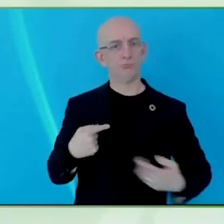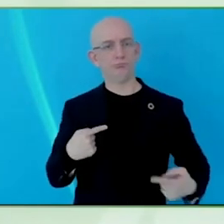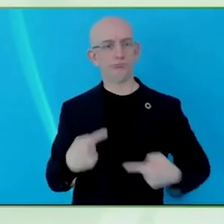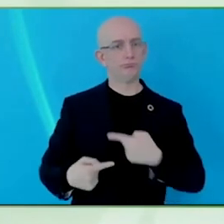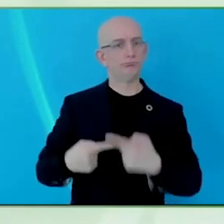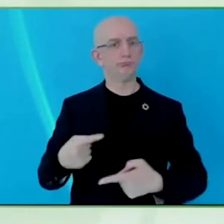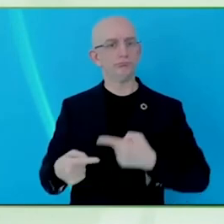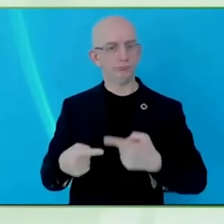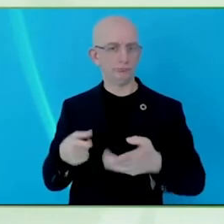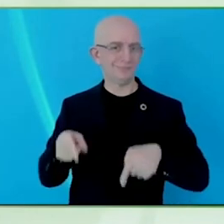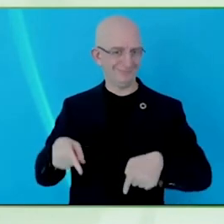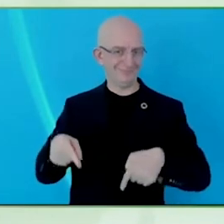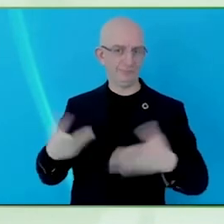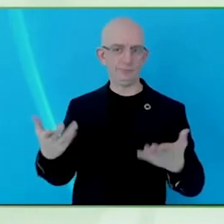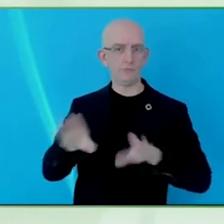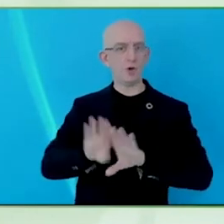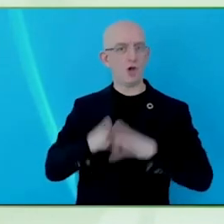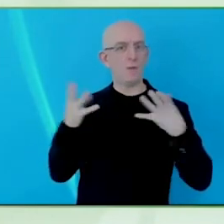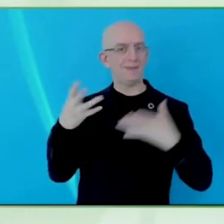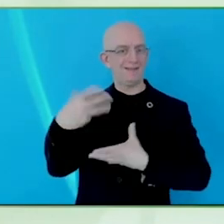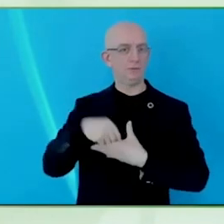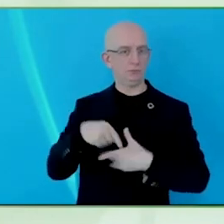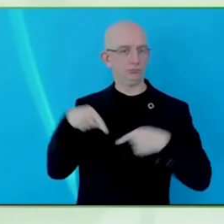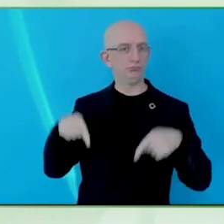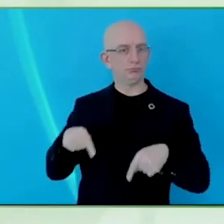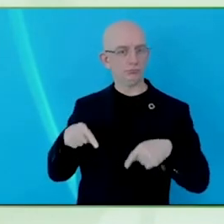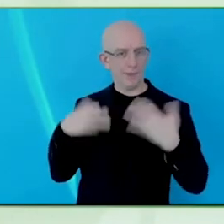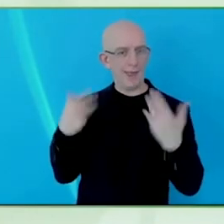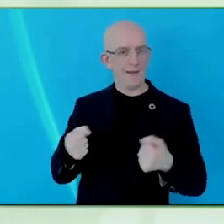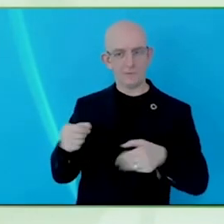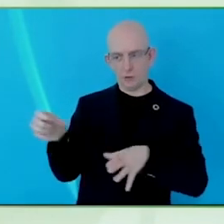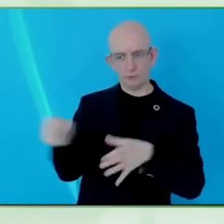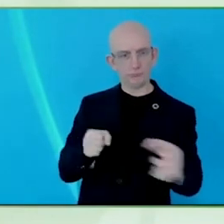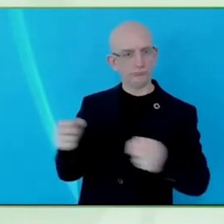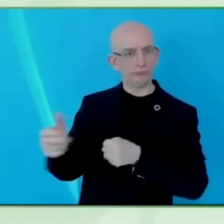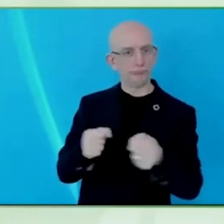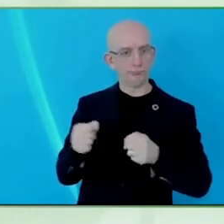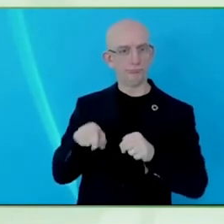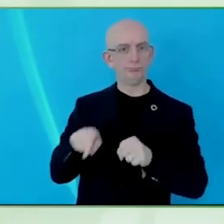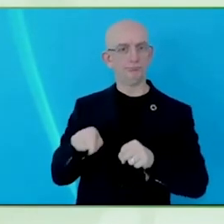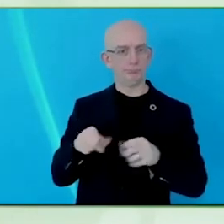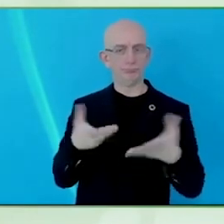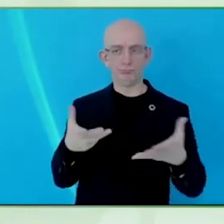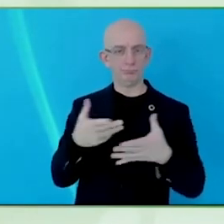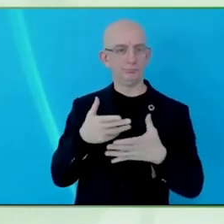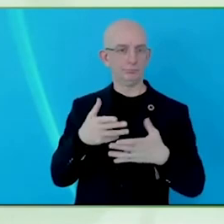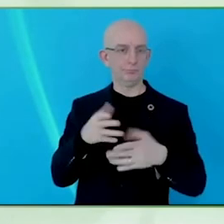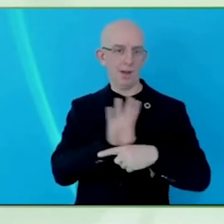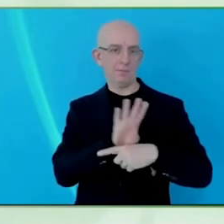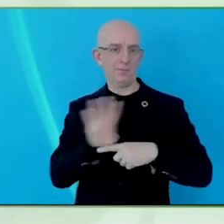provide control and support back to the community so really it is the community empowering themselves to do that.